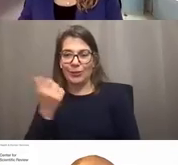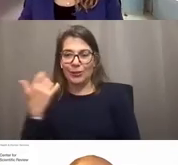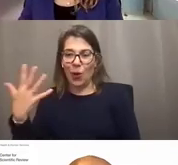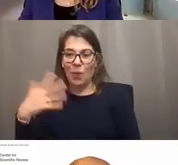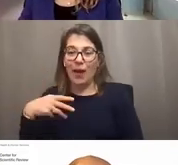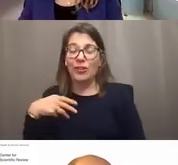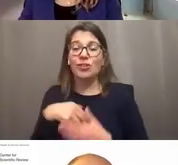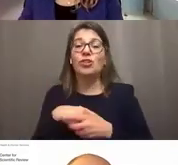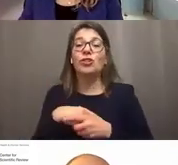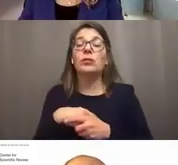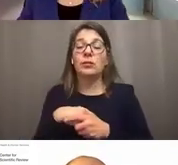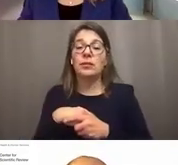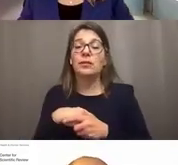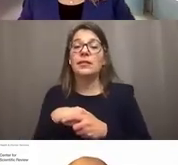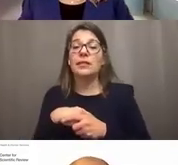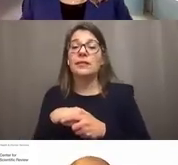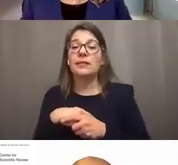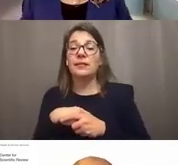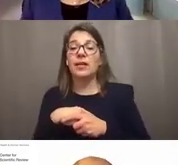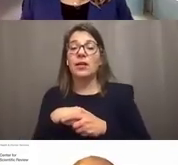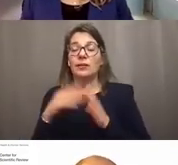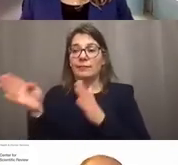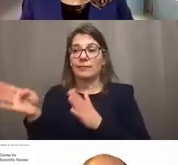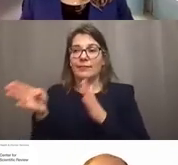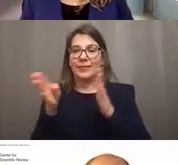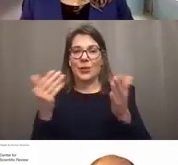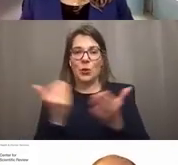So we are changing topics here a little bit. Next slide.